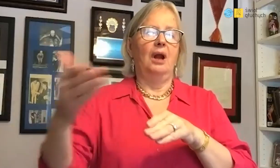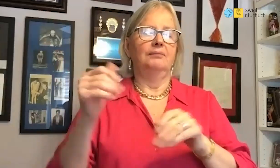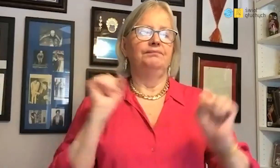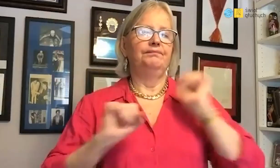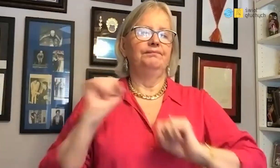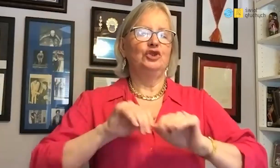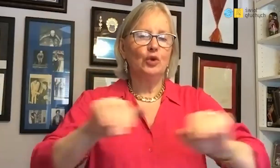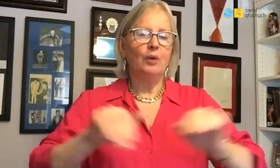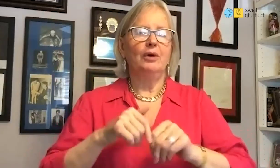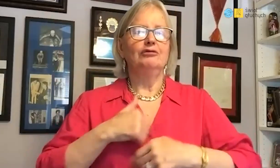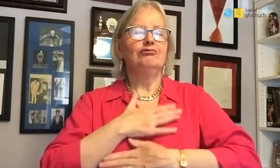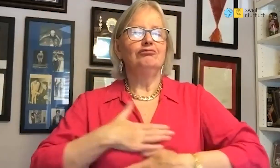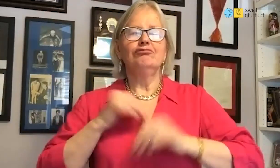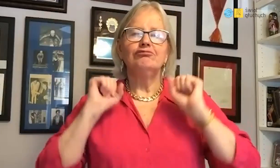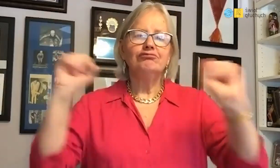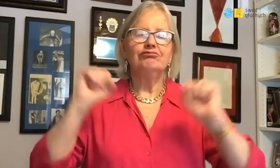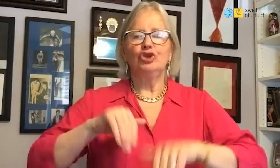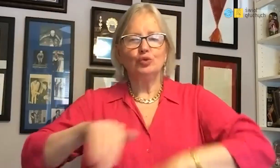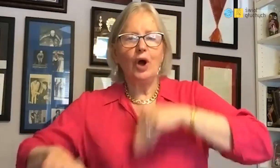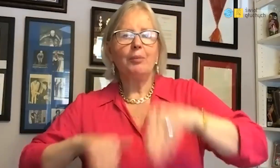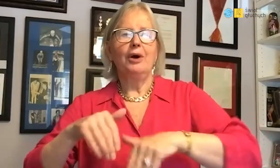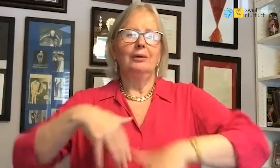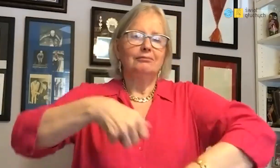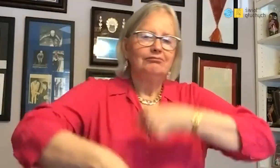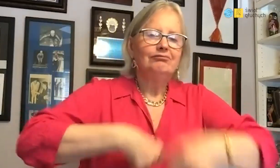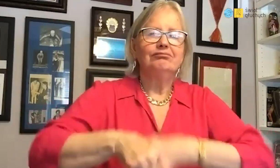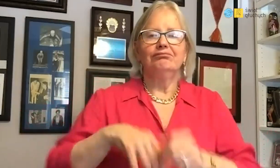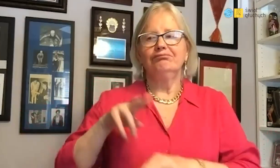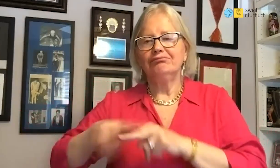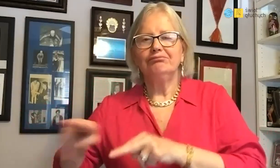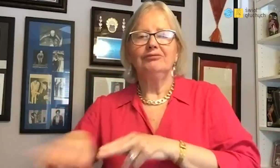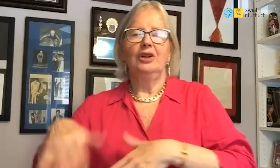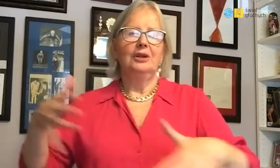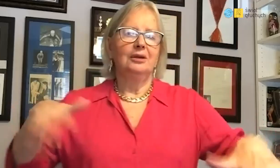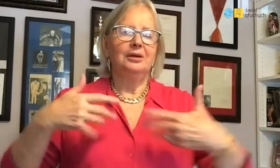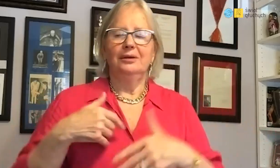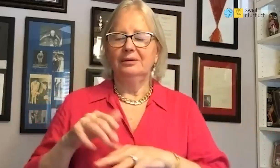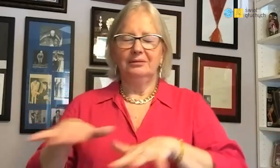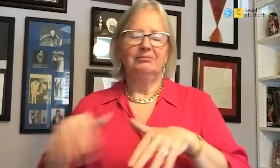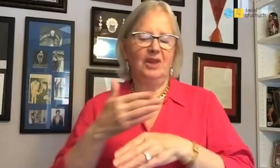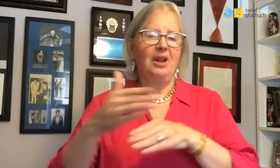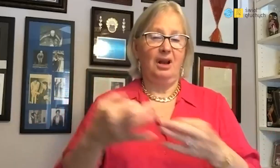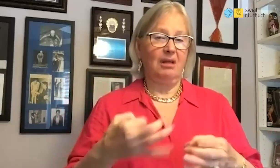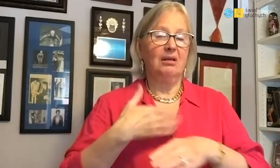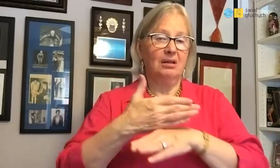I have been swimming since then. I love swimming to this day.